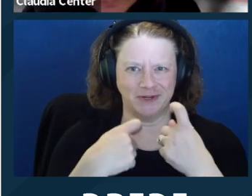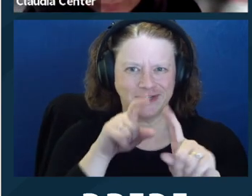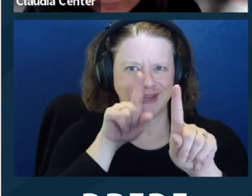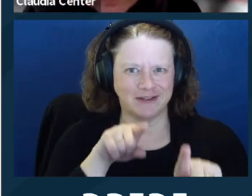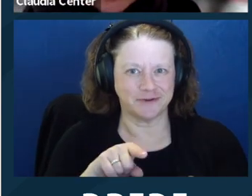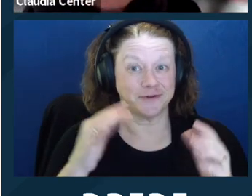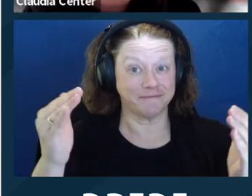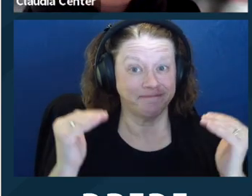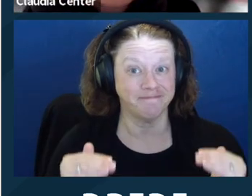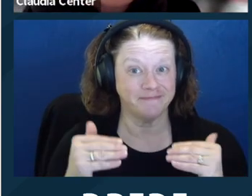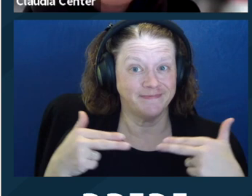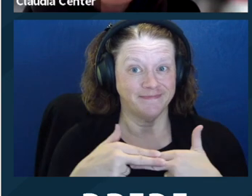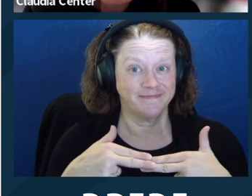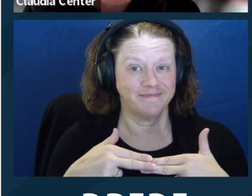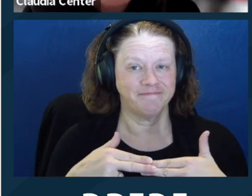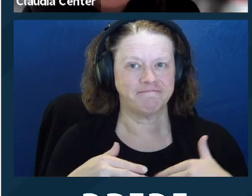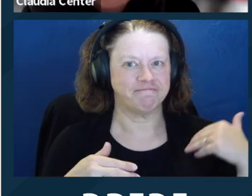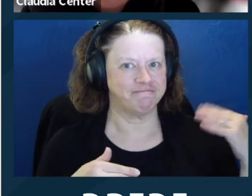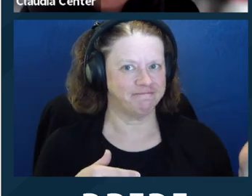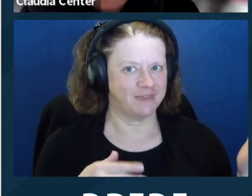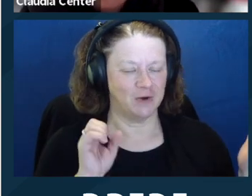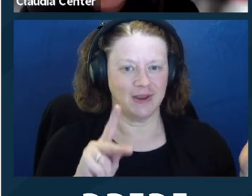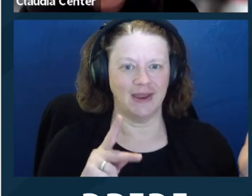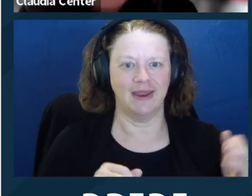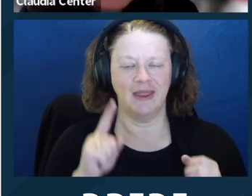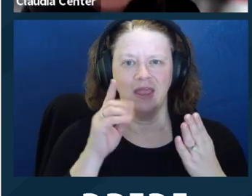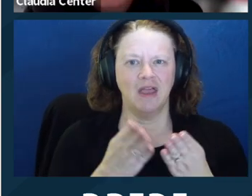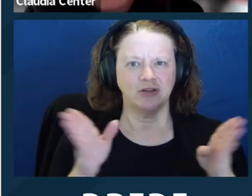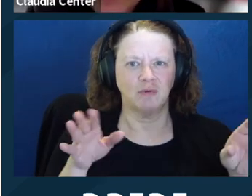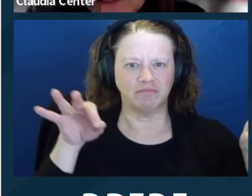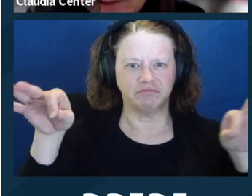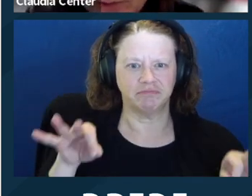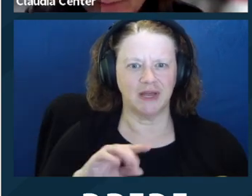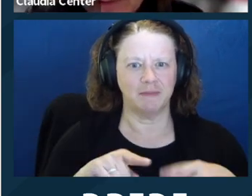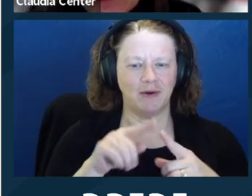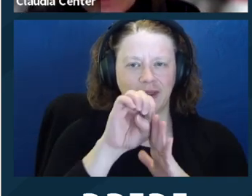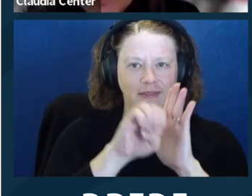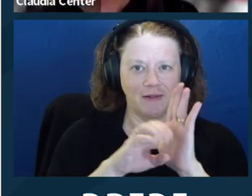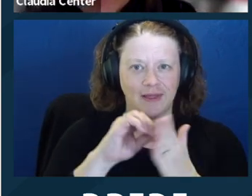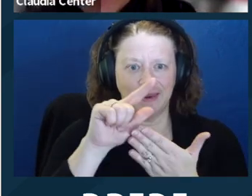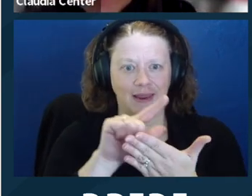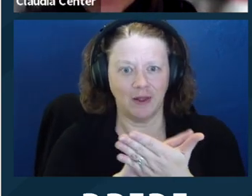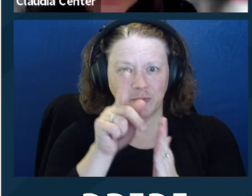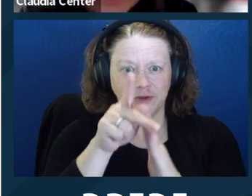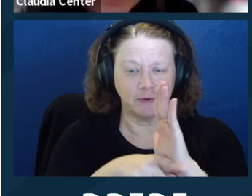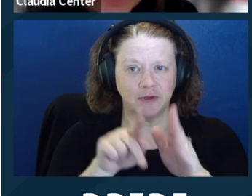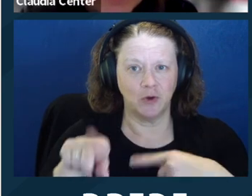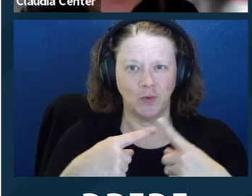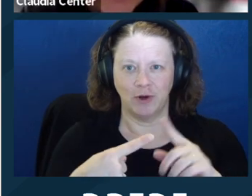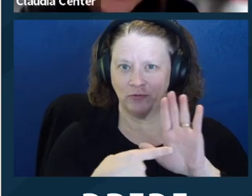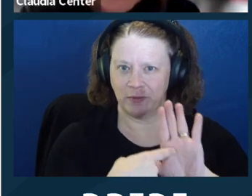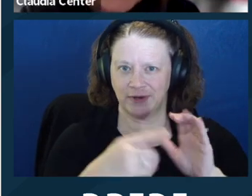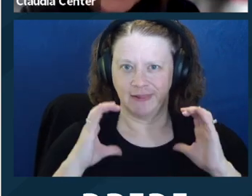Okay. The overview of ethical and legal principles in representing clients with disabilities.